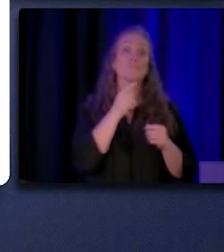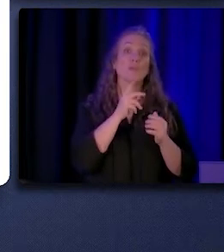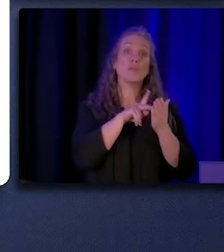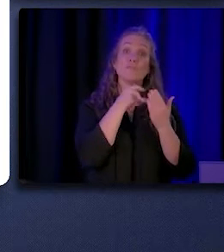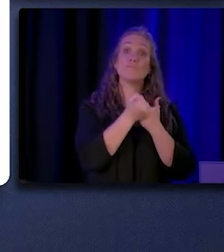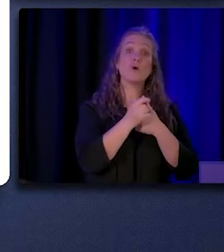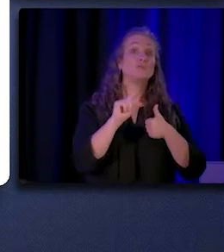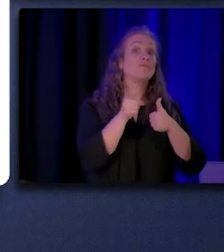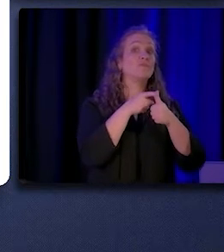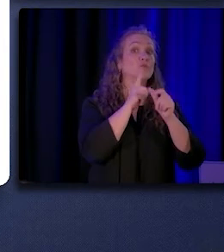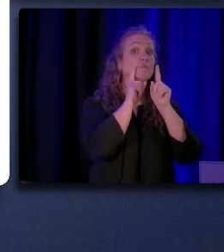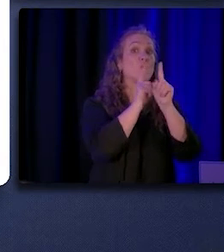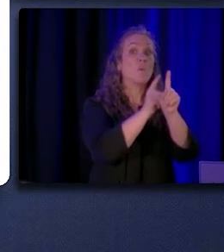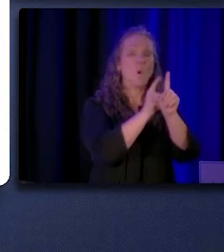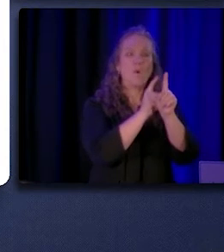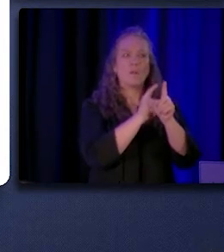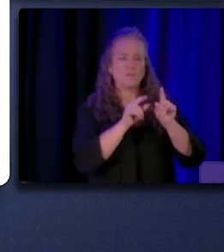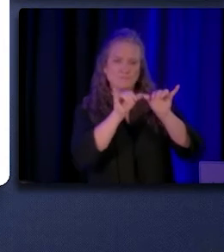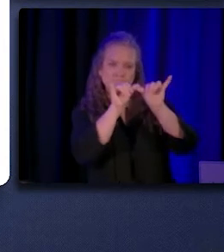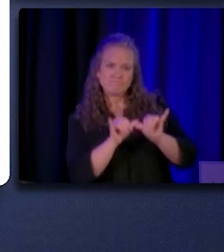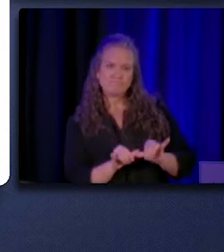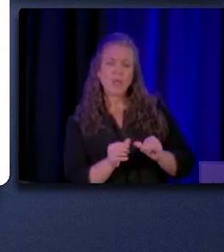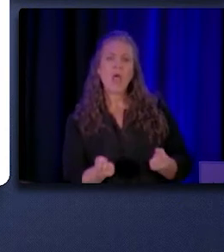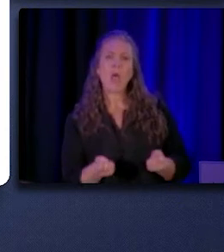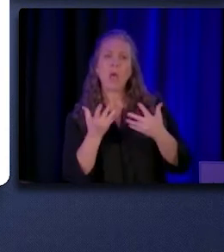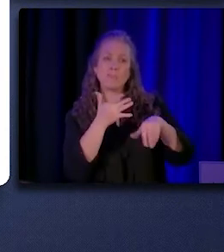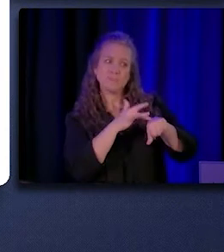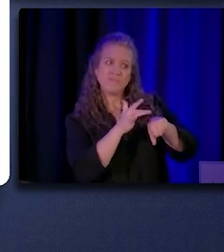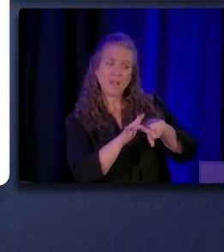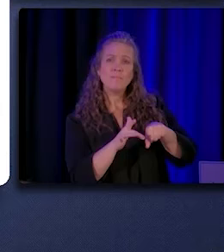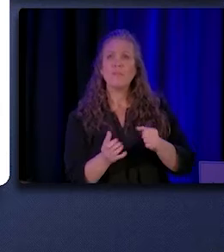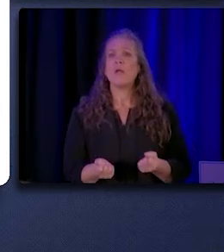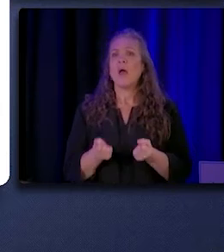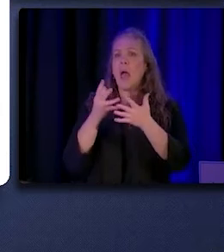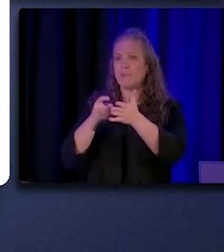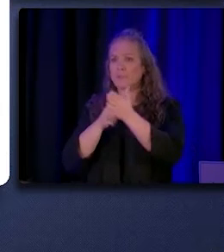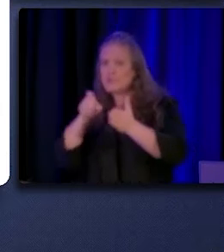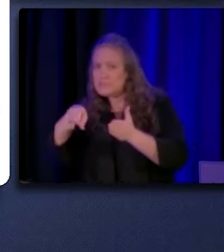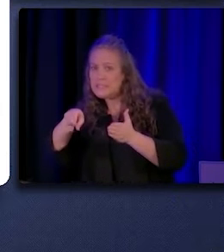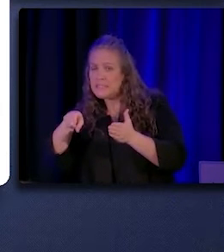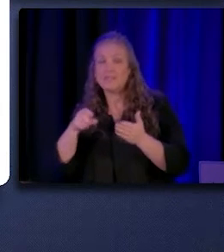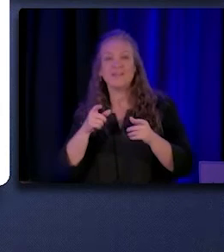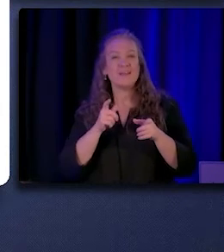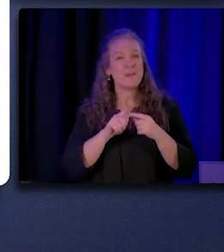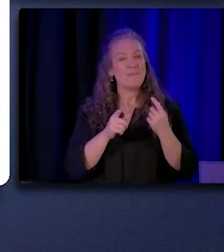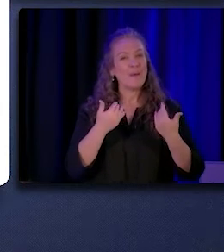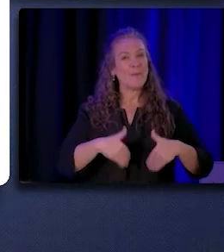was to measure supply and demand of CHW/Ps but we experienced barriers to assessing supply,